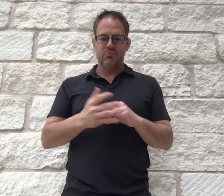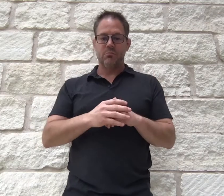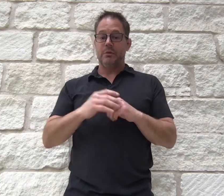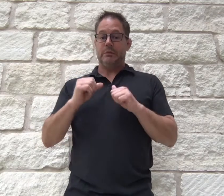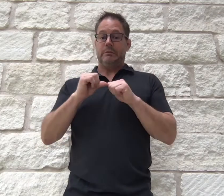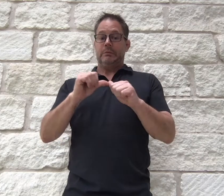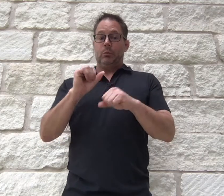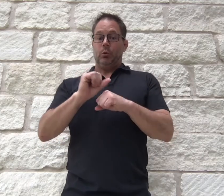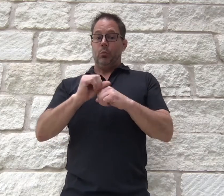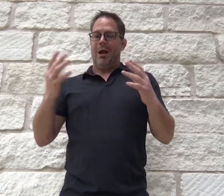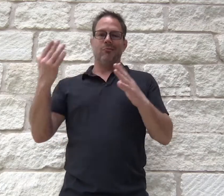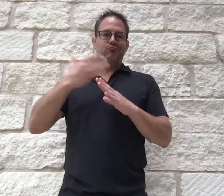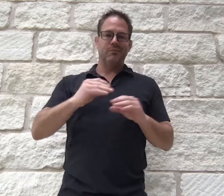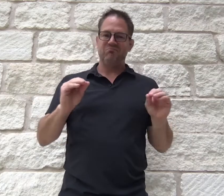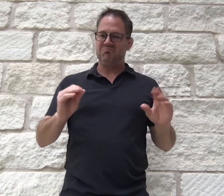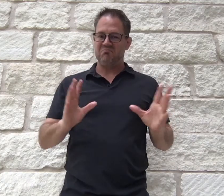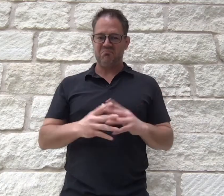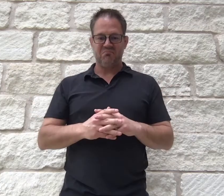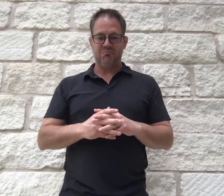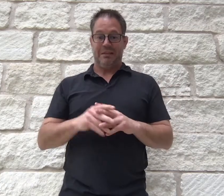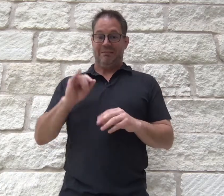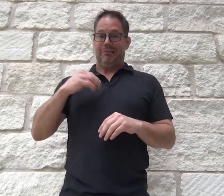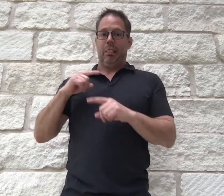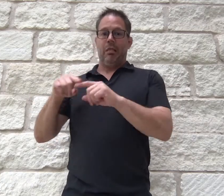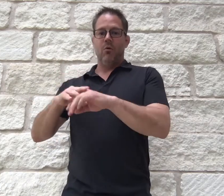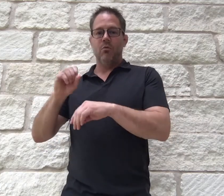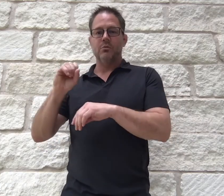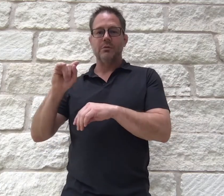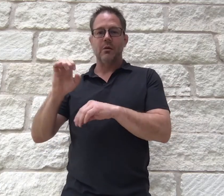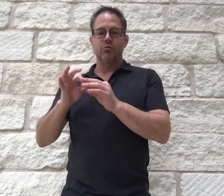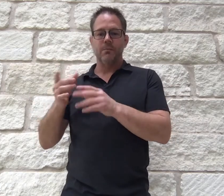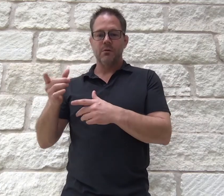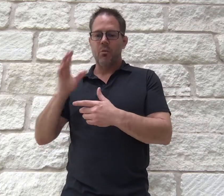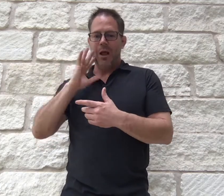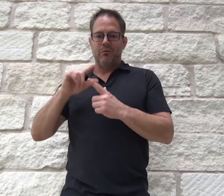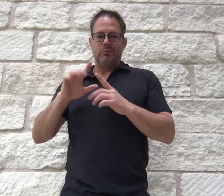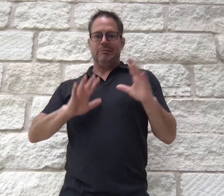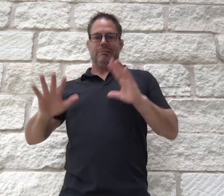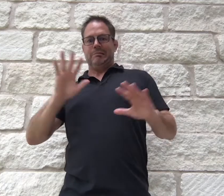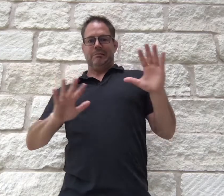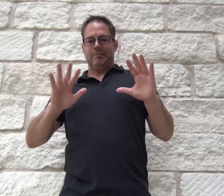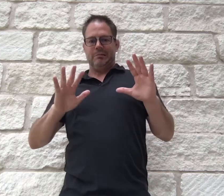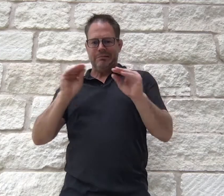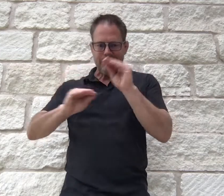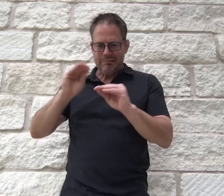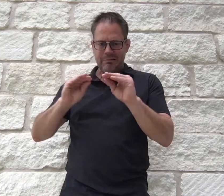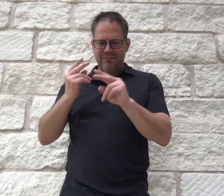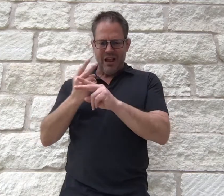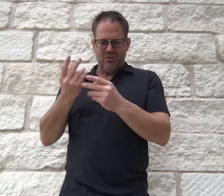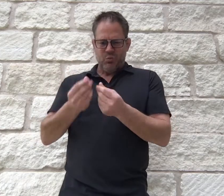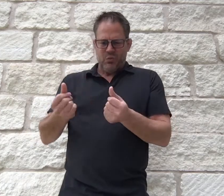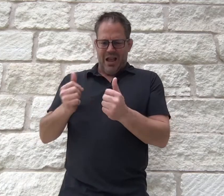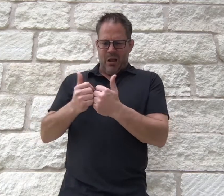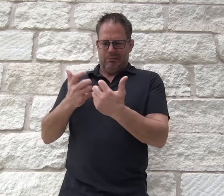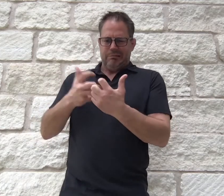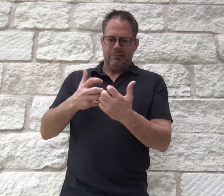continue working without interruption. Had I depended entirely on on-site interpreting, I'd have to scramble to figure a solution and collaborate with